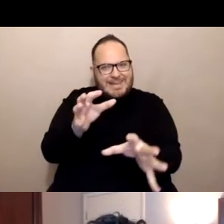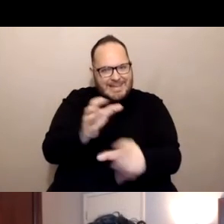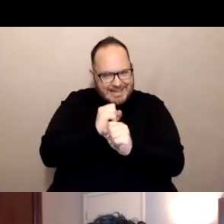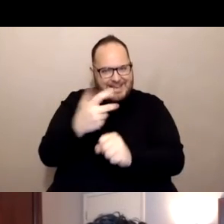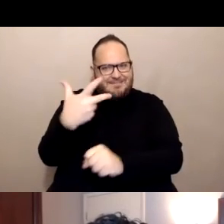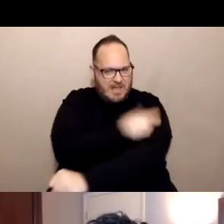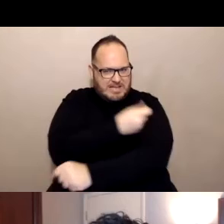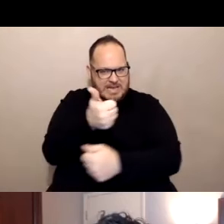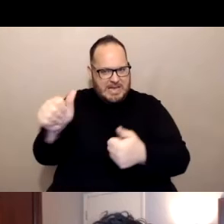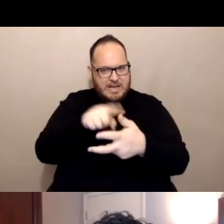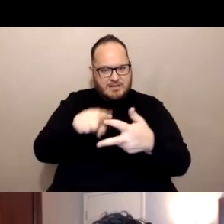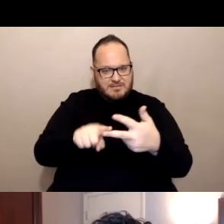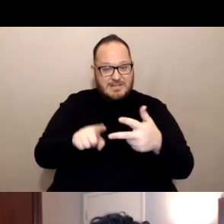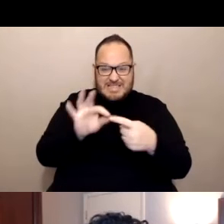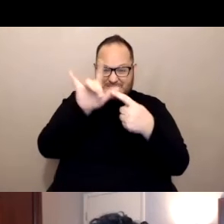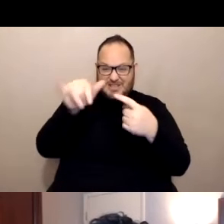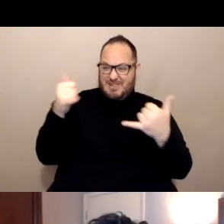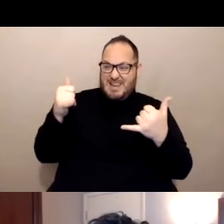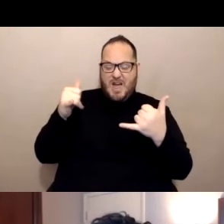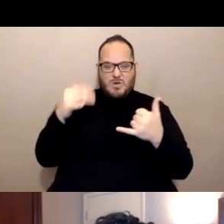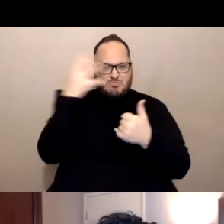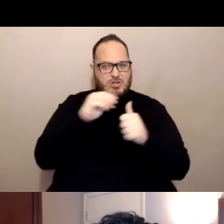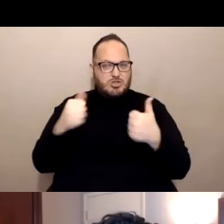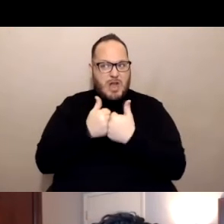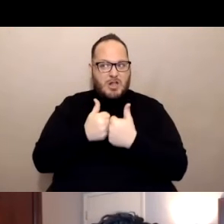for eligible people to find vaccine appoints. Next slide.